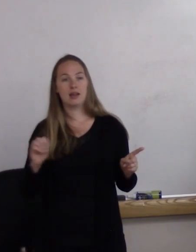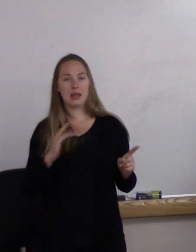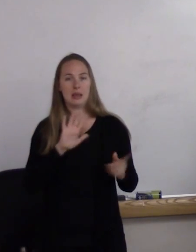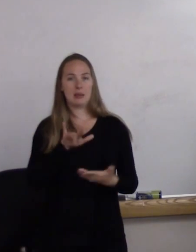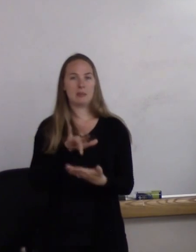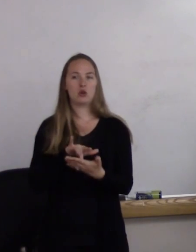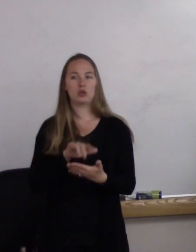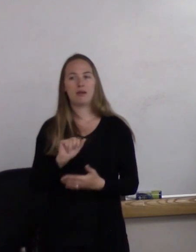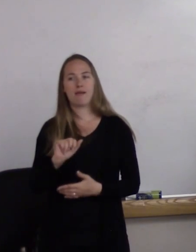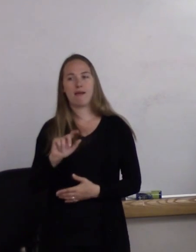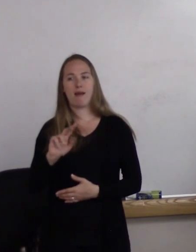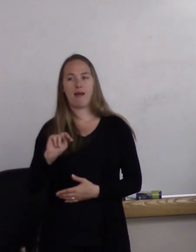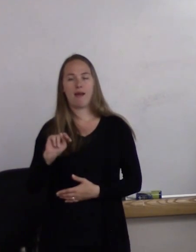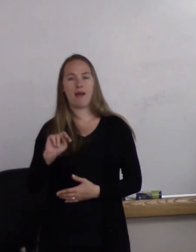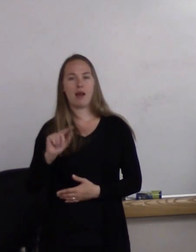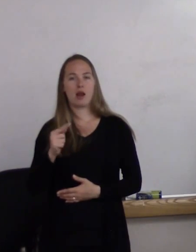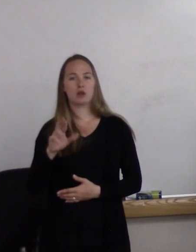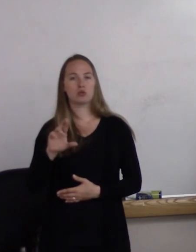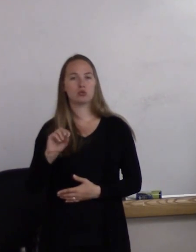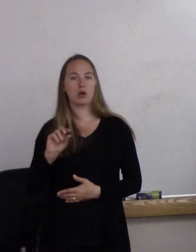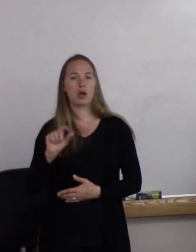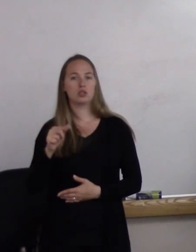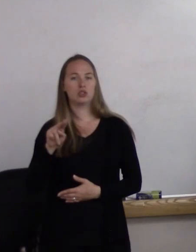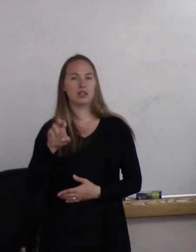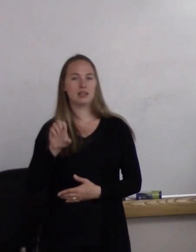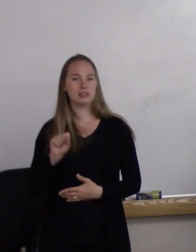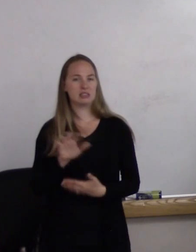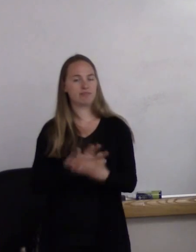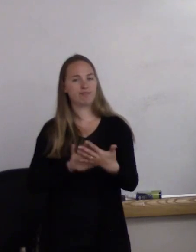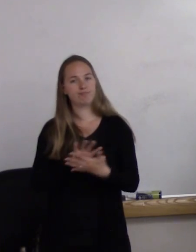I think those are sort of words that most of society knows.